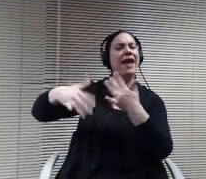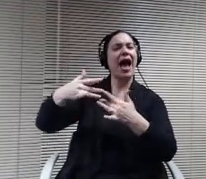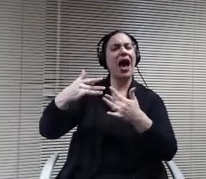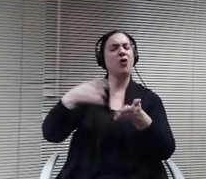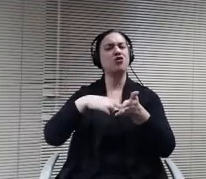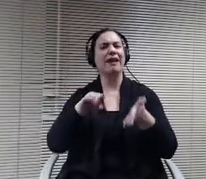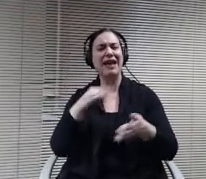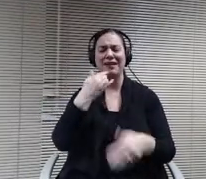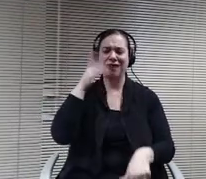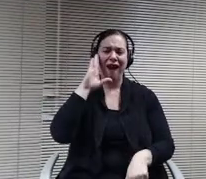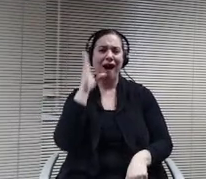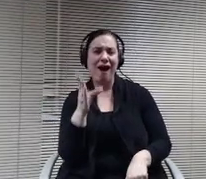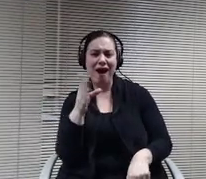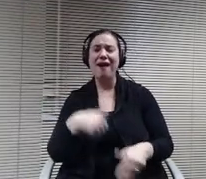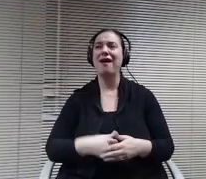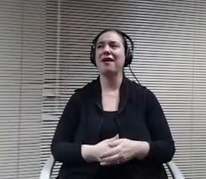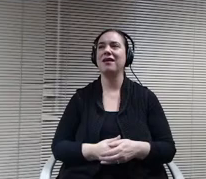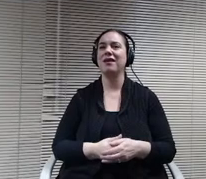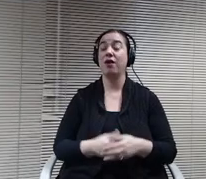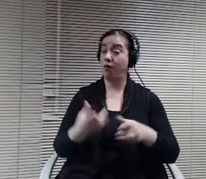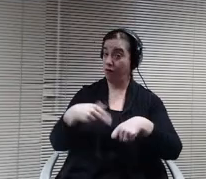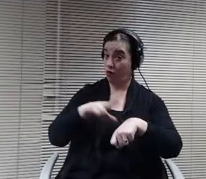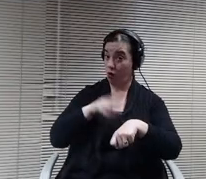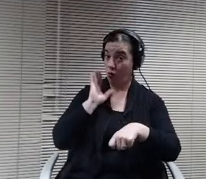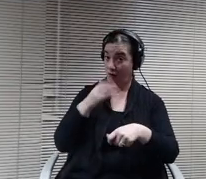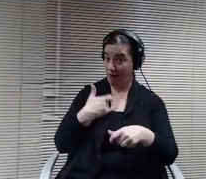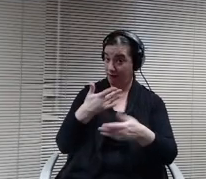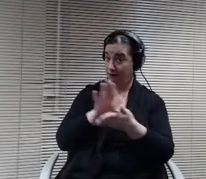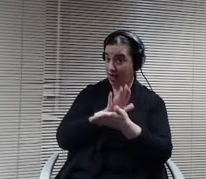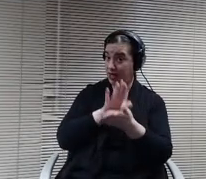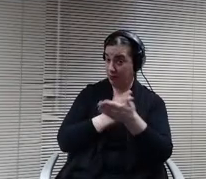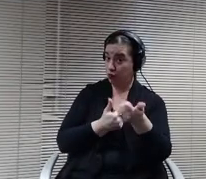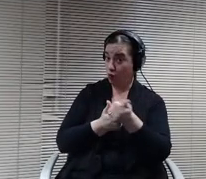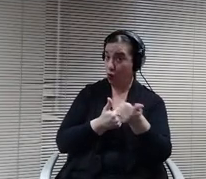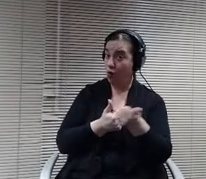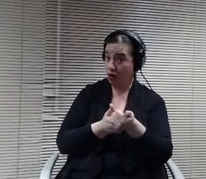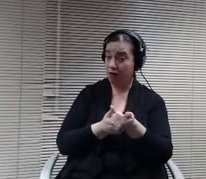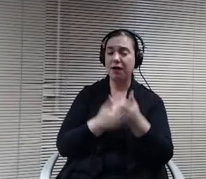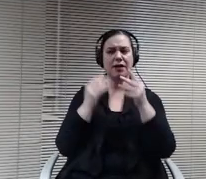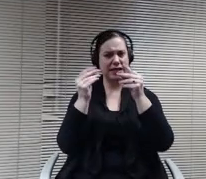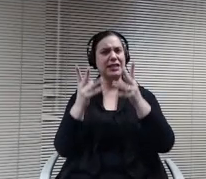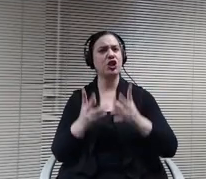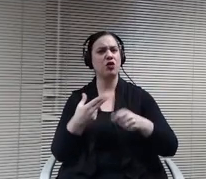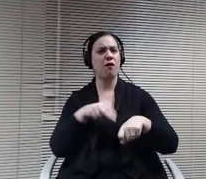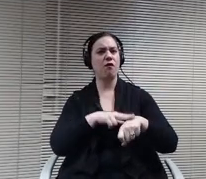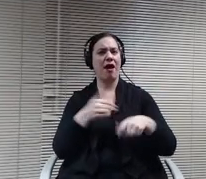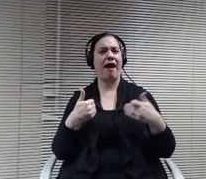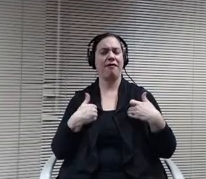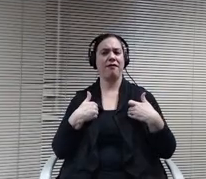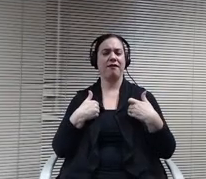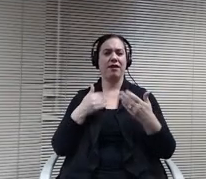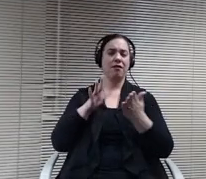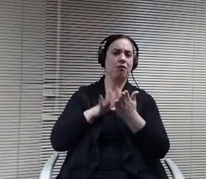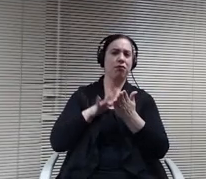They also of course get academic support and teachers of course have leveraged to the hilt. All of the technology that we've